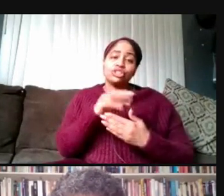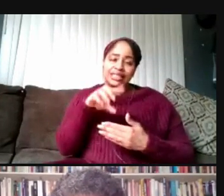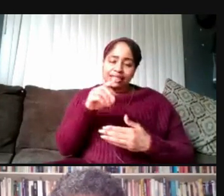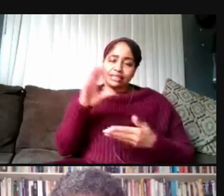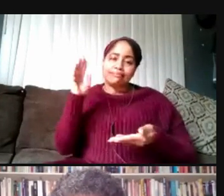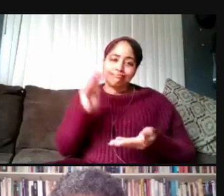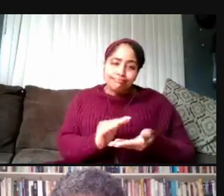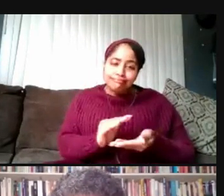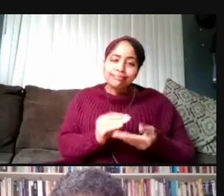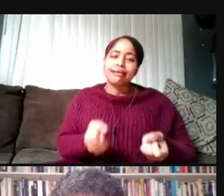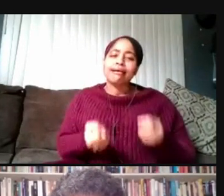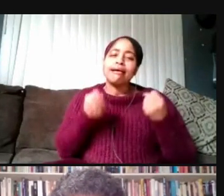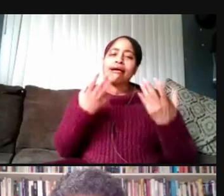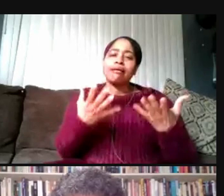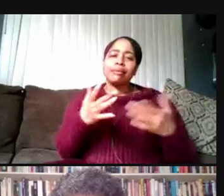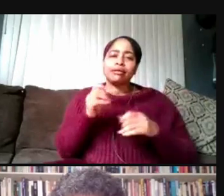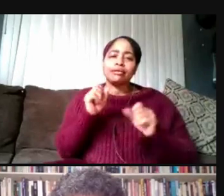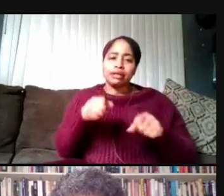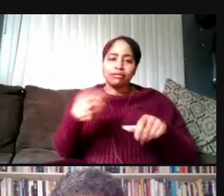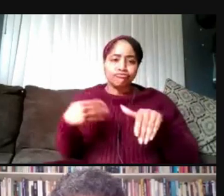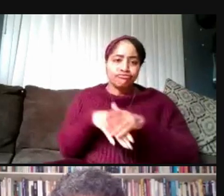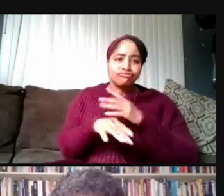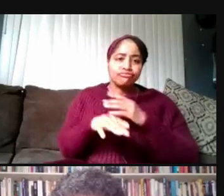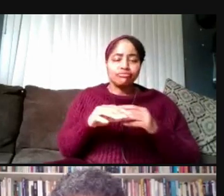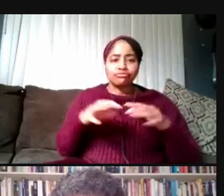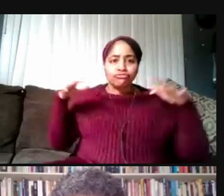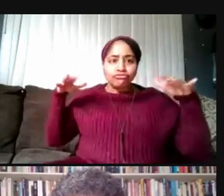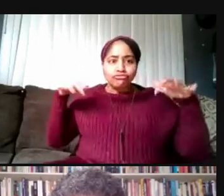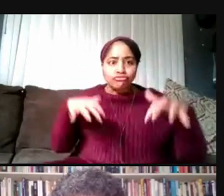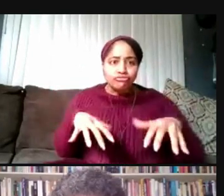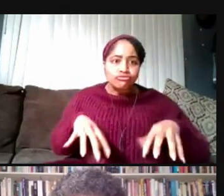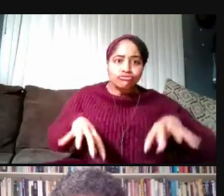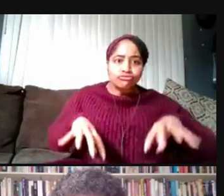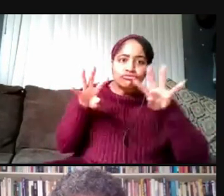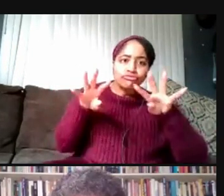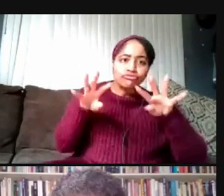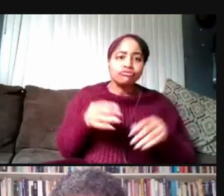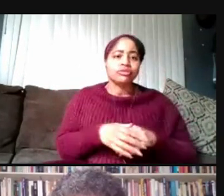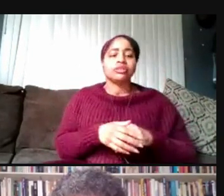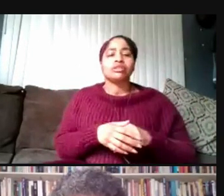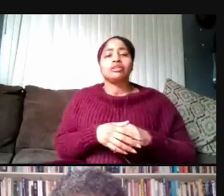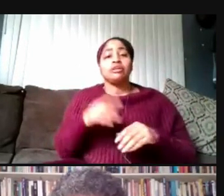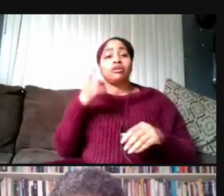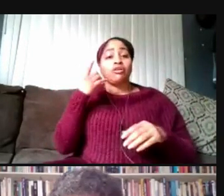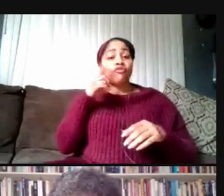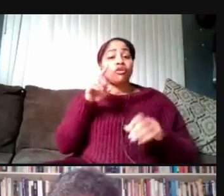far fewer COVID-19 cases among our students. To help us do this safely, we'll have a number